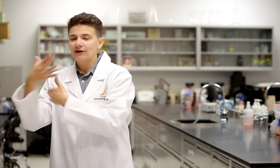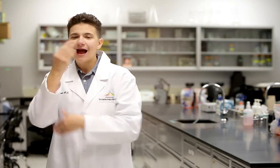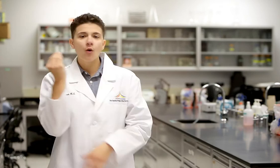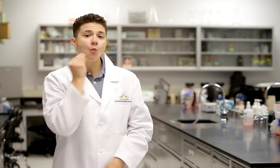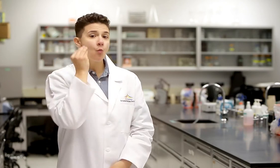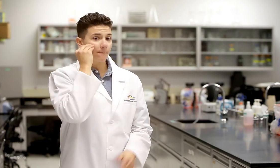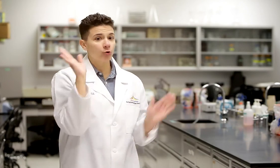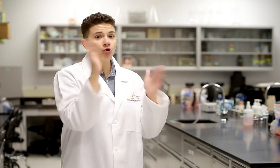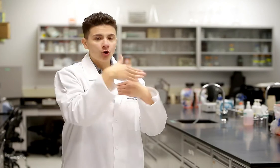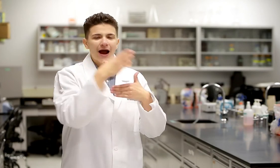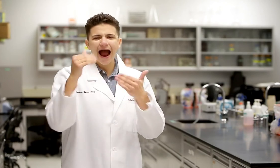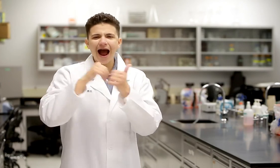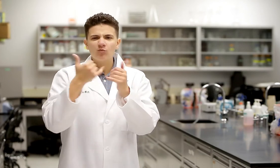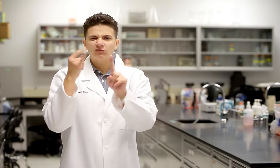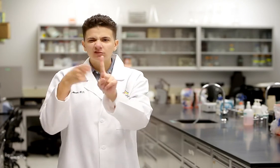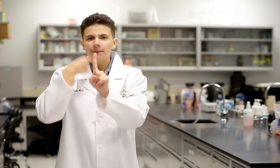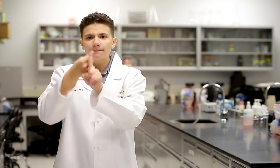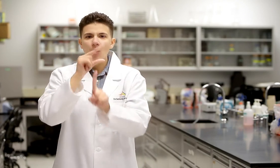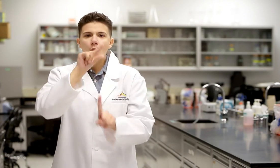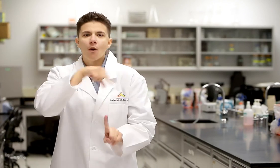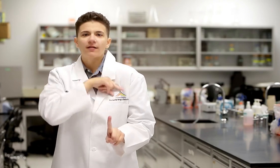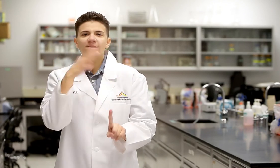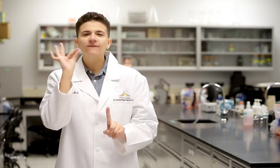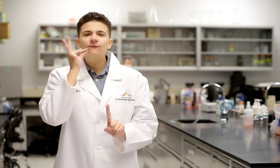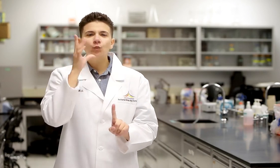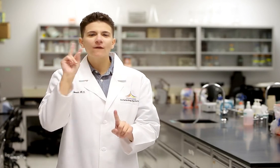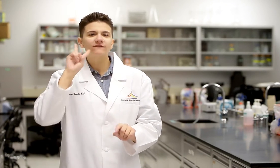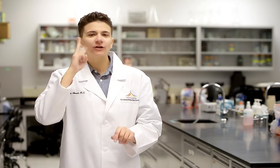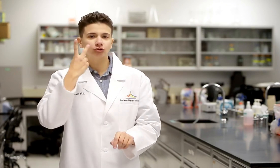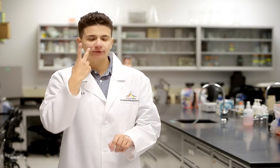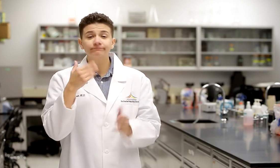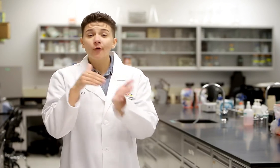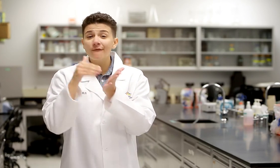and how those amounts impact the quality of fruits and vegetables.